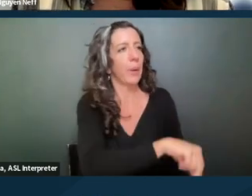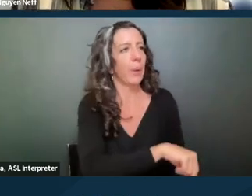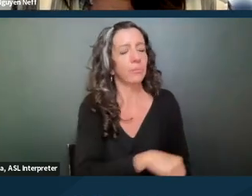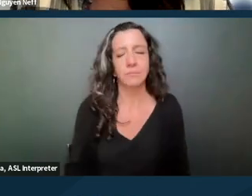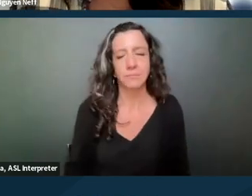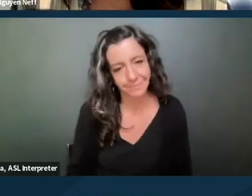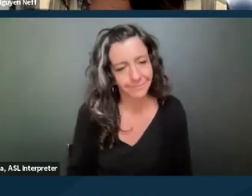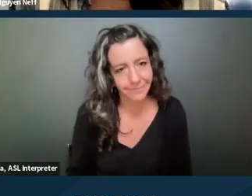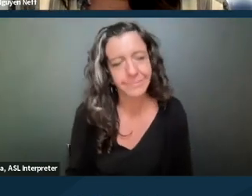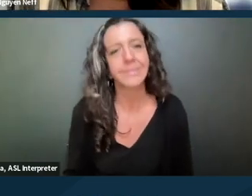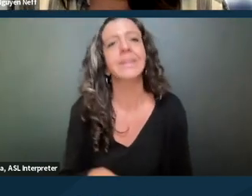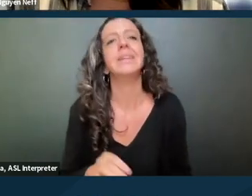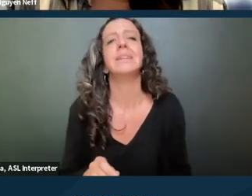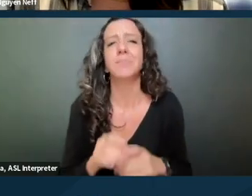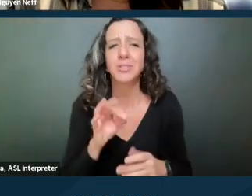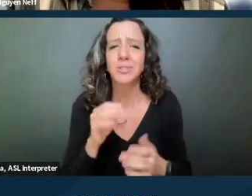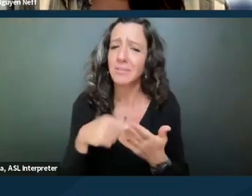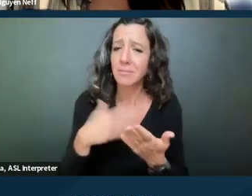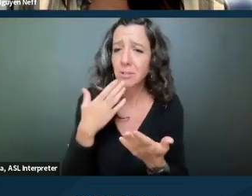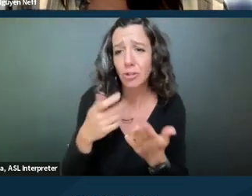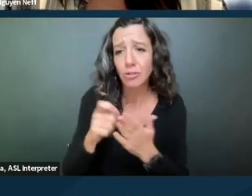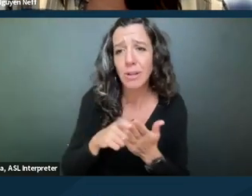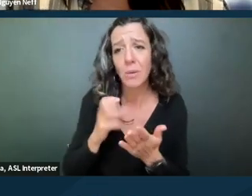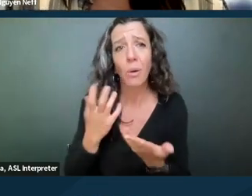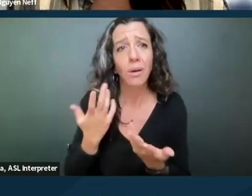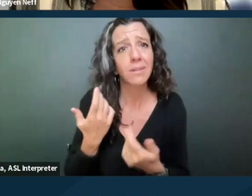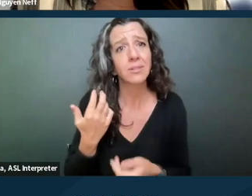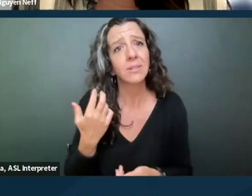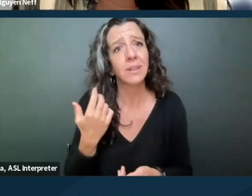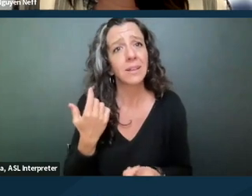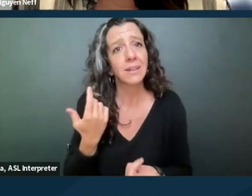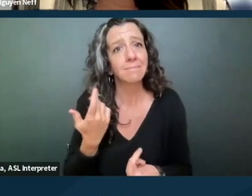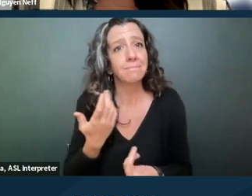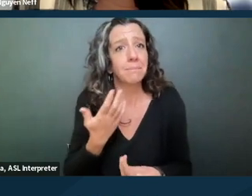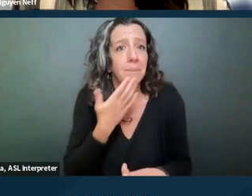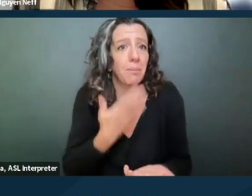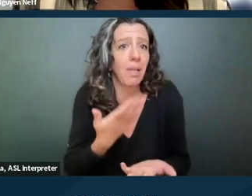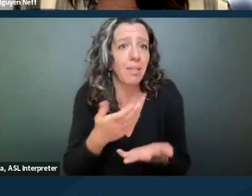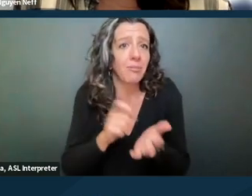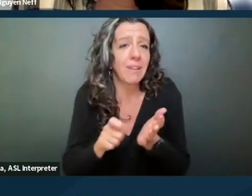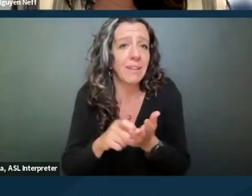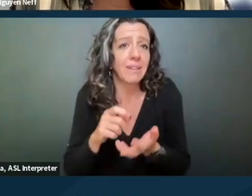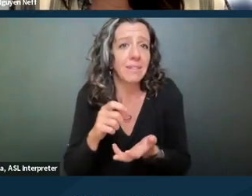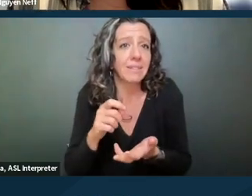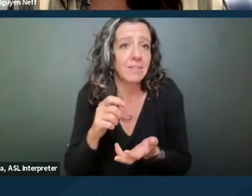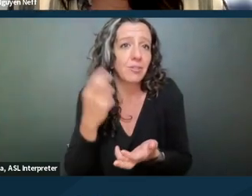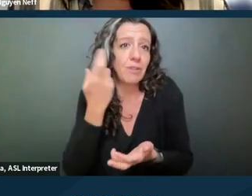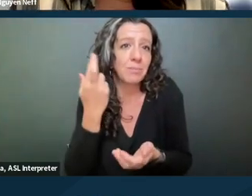or a requested reasonable accommodation request. So there needs to be a good faith interaction between landlords and tenants. In my experience,